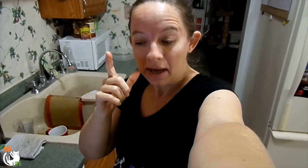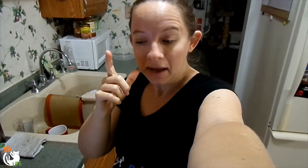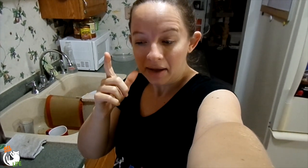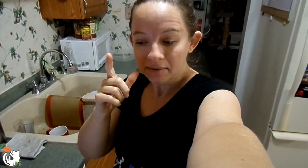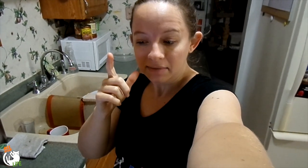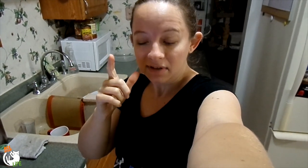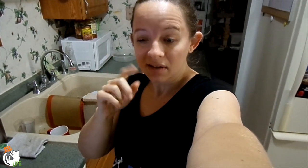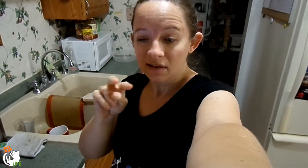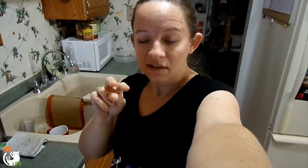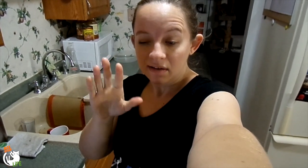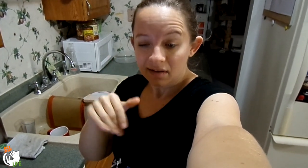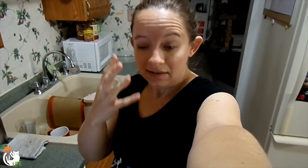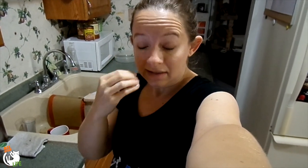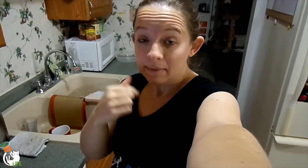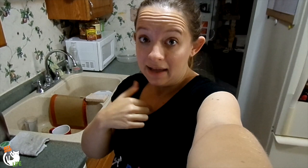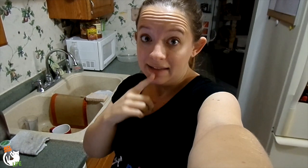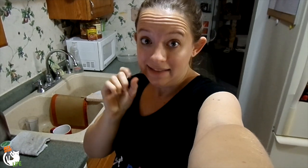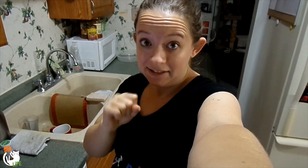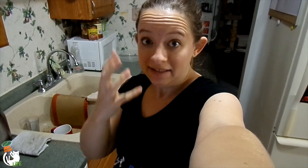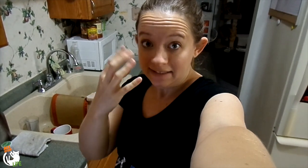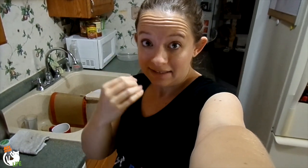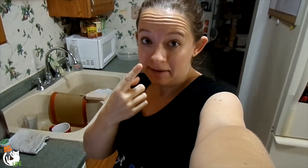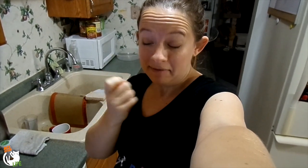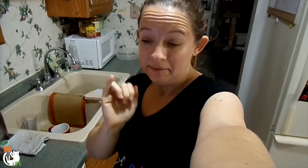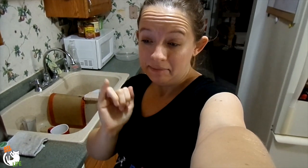Then I woke up and was like I want to sleep more.